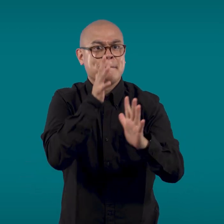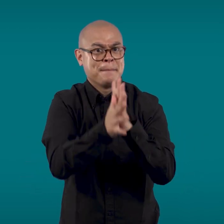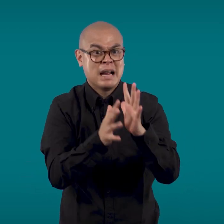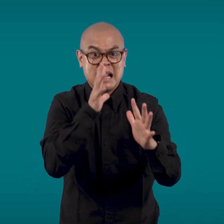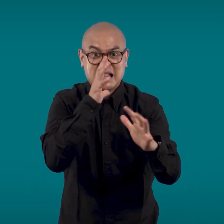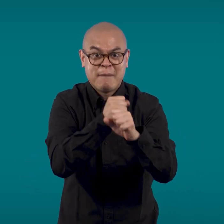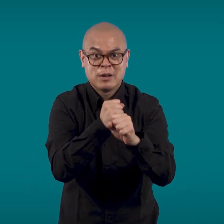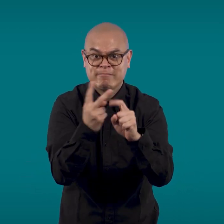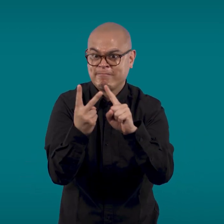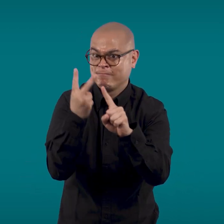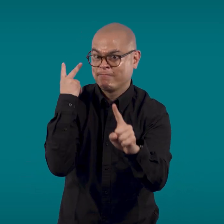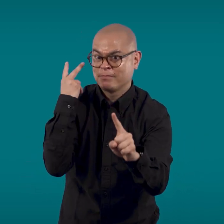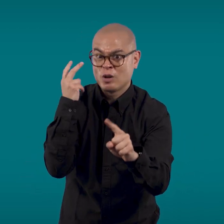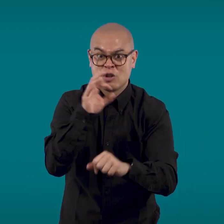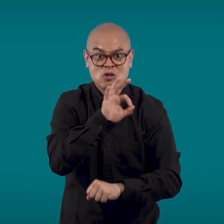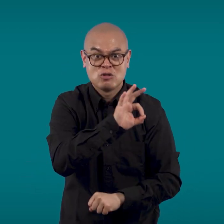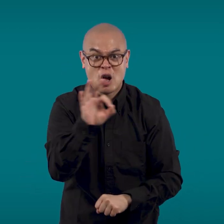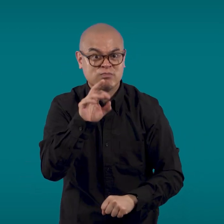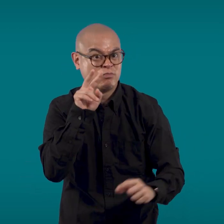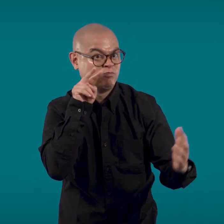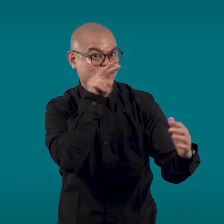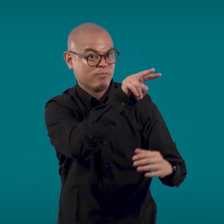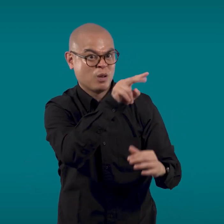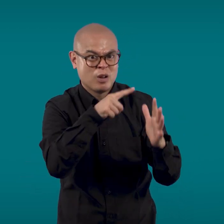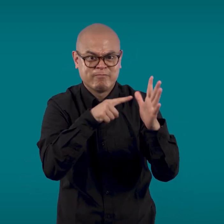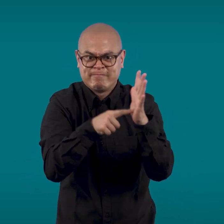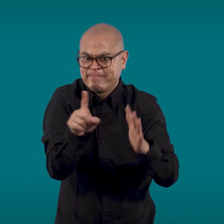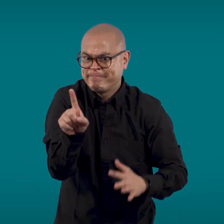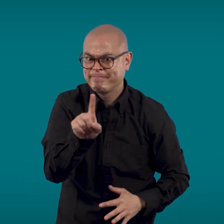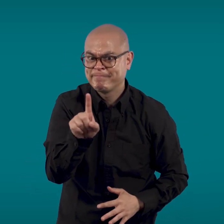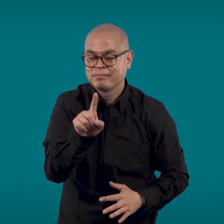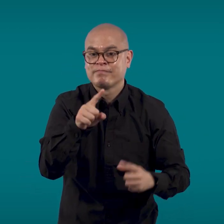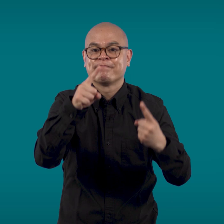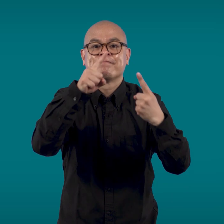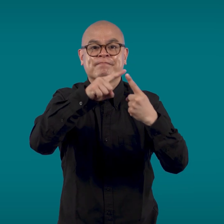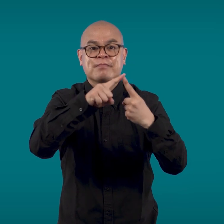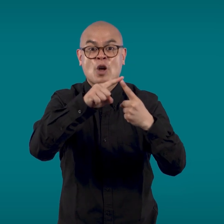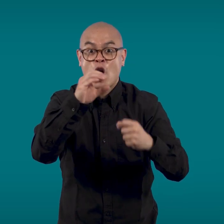Therefore, this review will not cover: